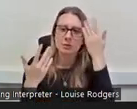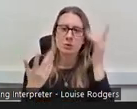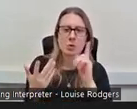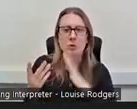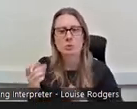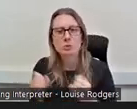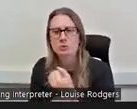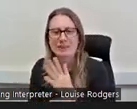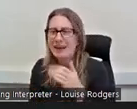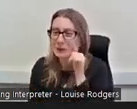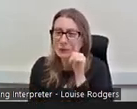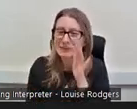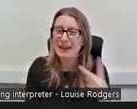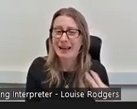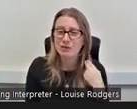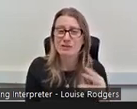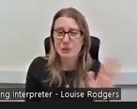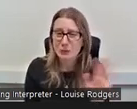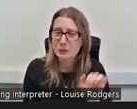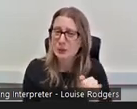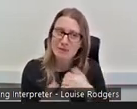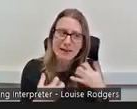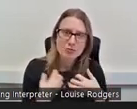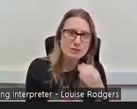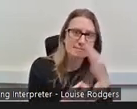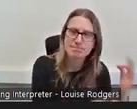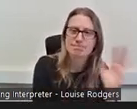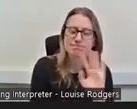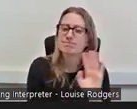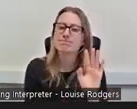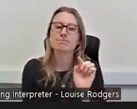that wasn't that wasn't my kind of interest and passion but I knew I wanted to work with people